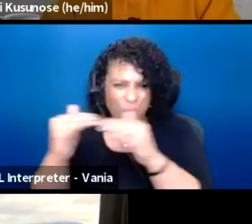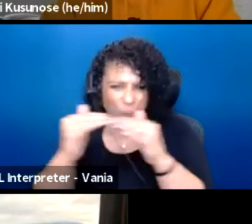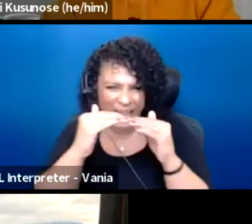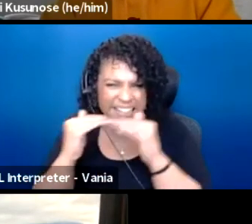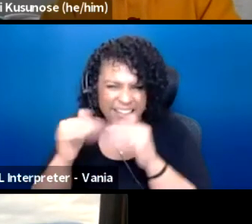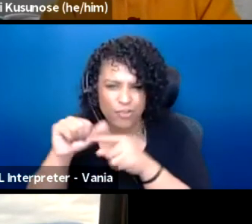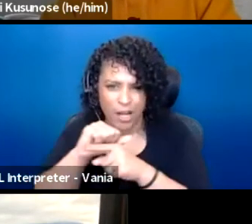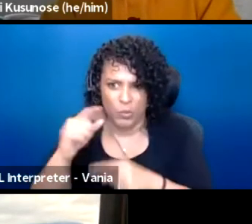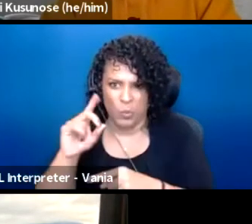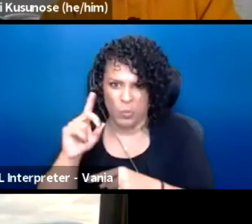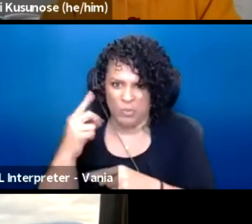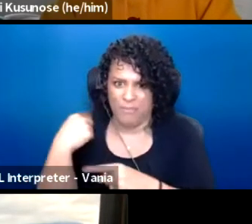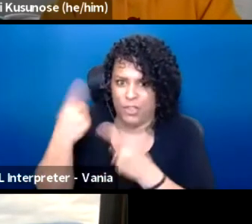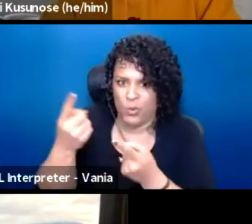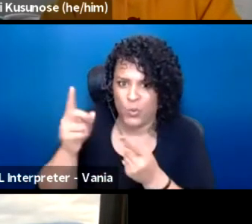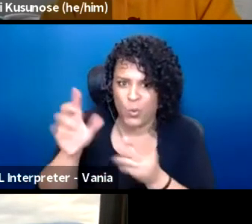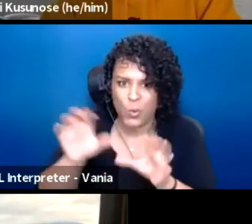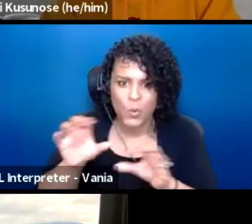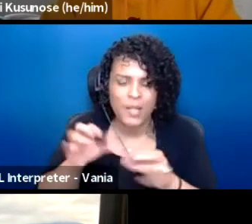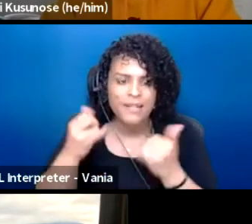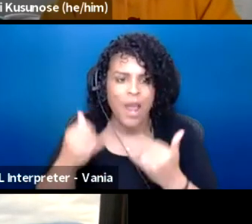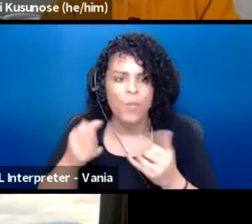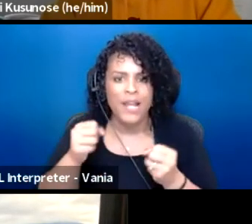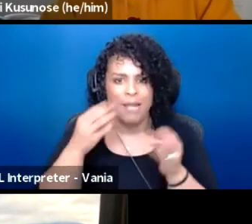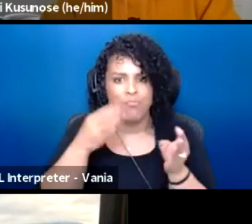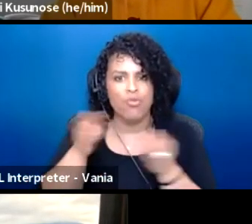that we can now move to that model of funding.